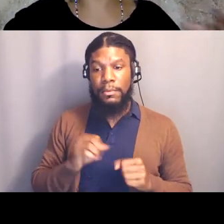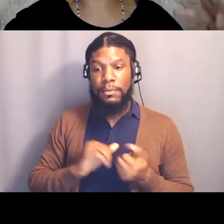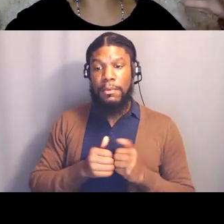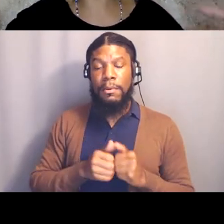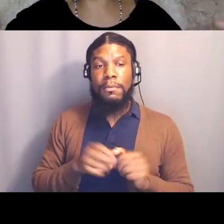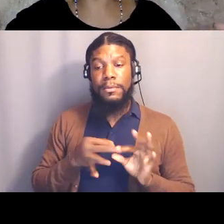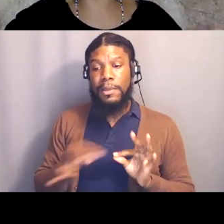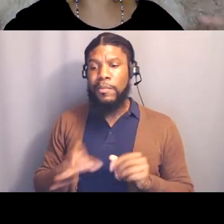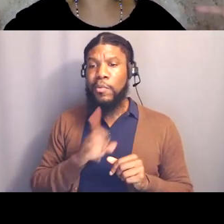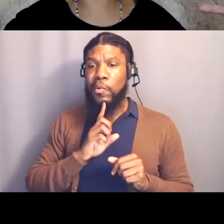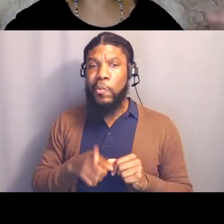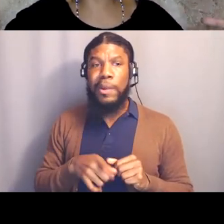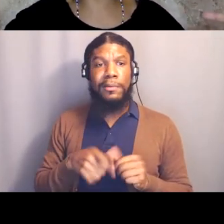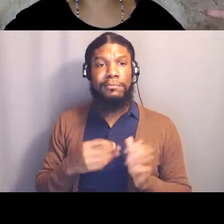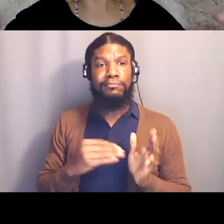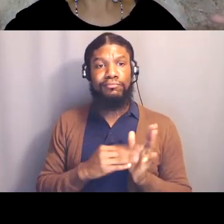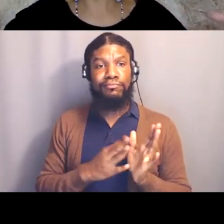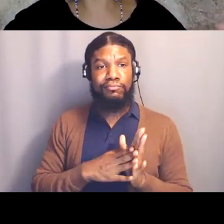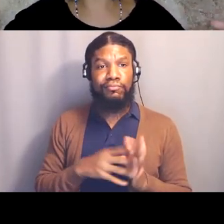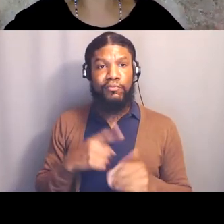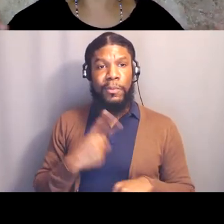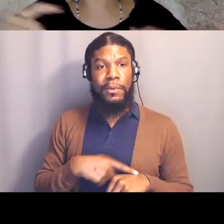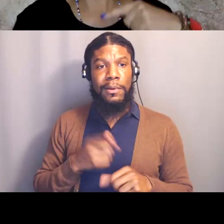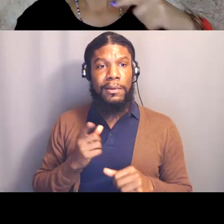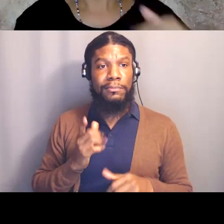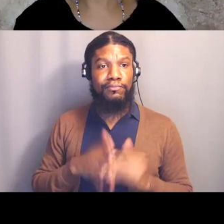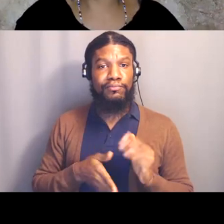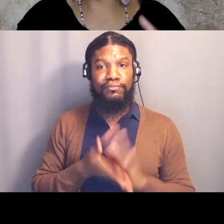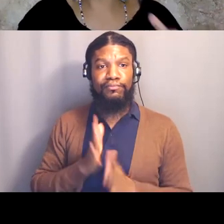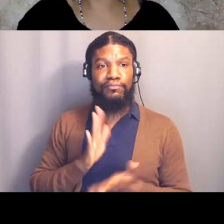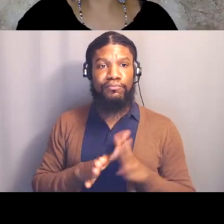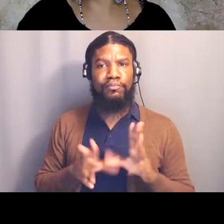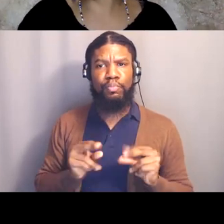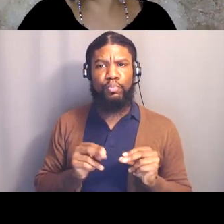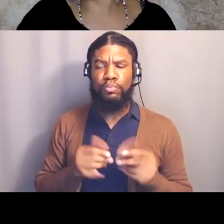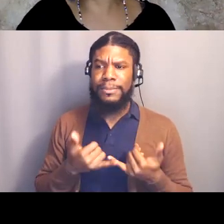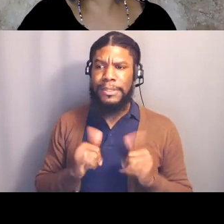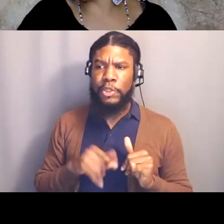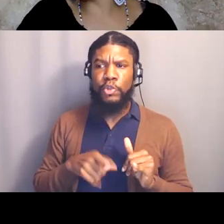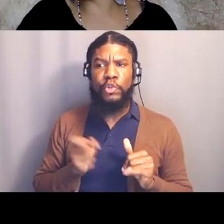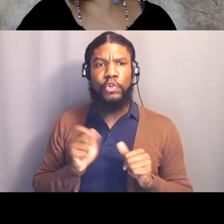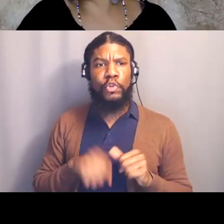it's not stagnant, it's a living piece, right? That we should constantly go and fine tune,